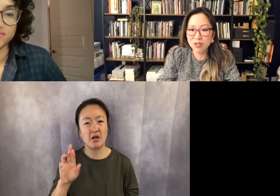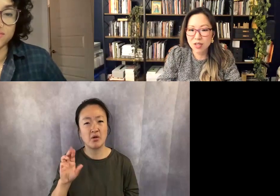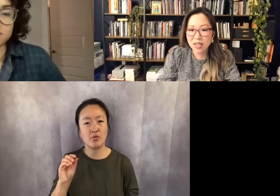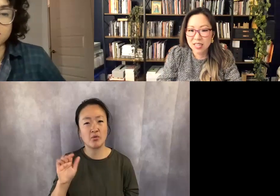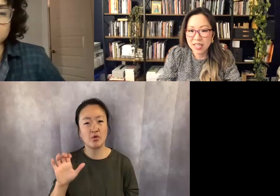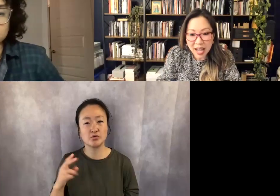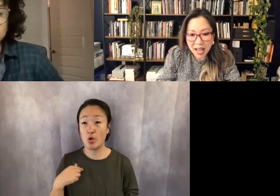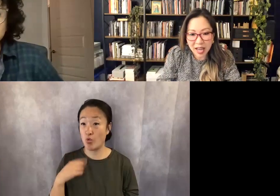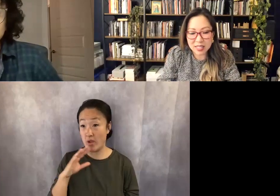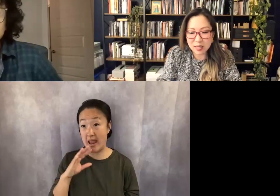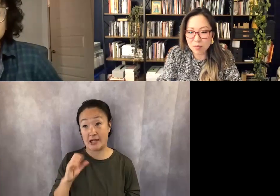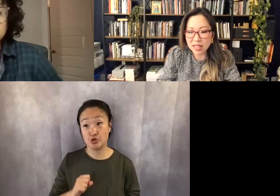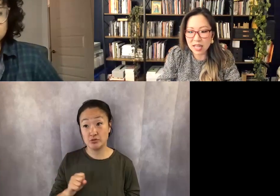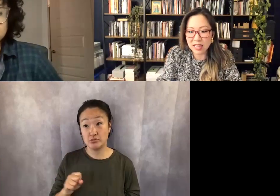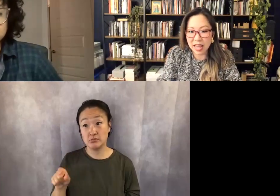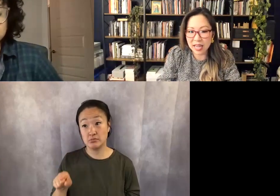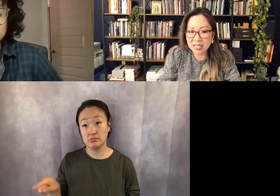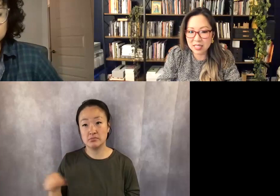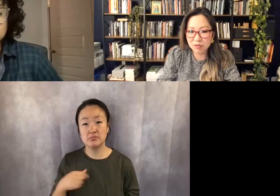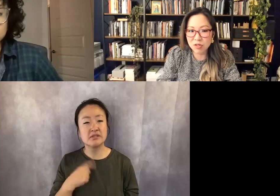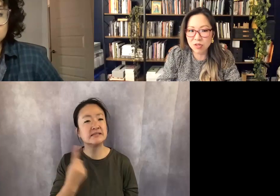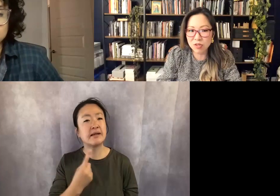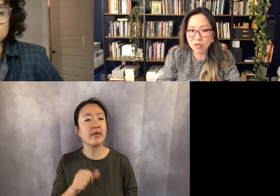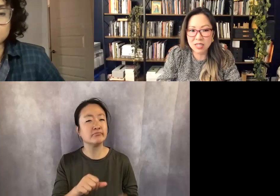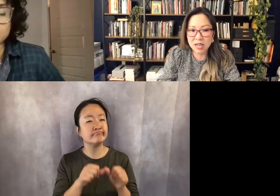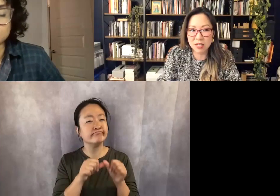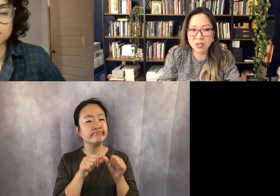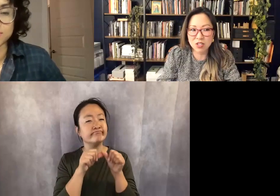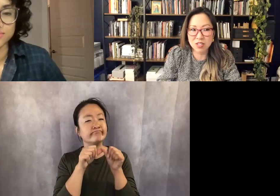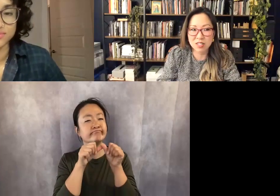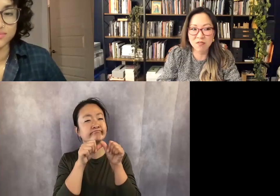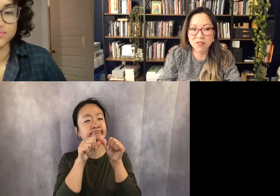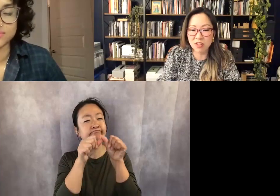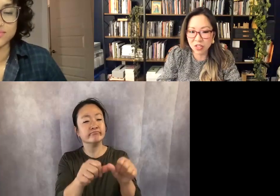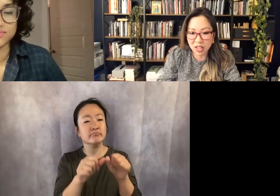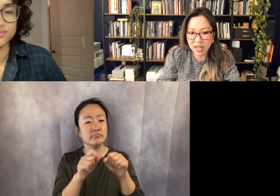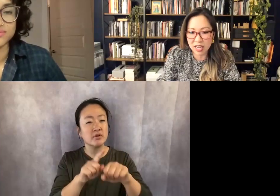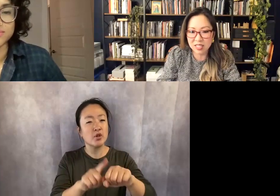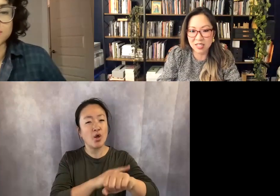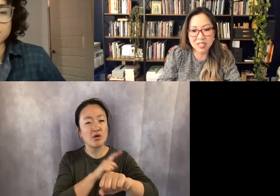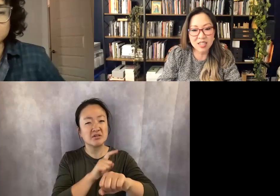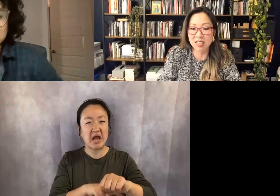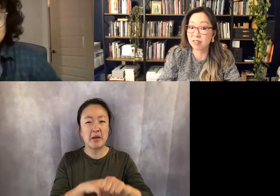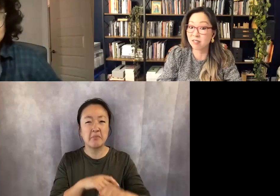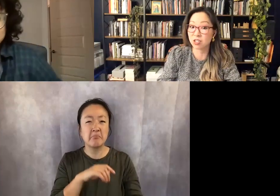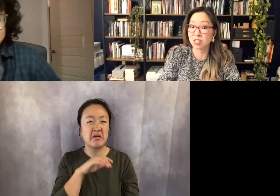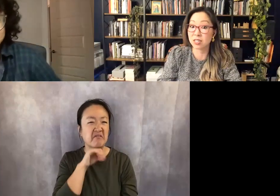They're ancient. Yeah, something that lasts for a long time. But is just filthy and doesn't give a shit